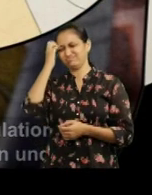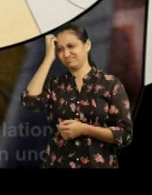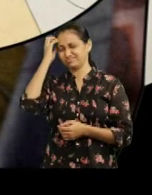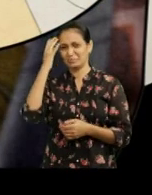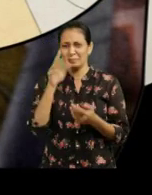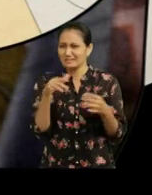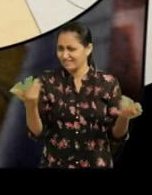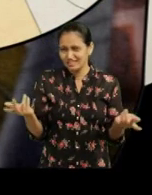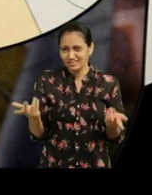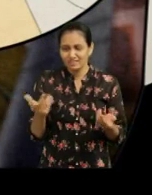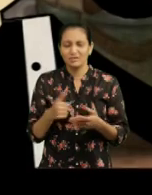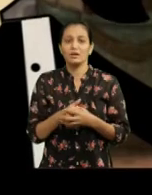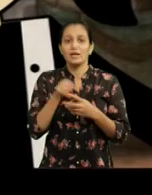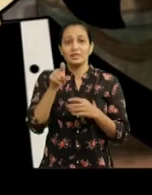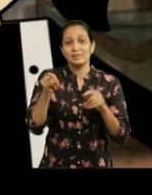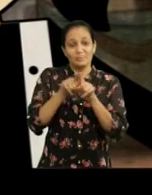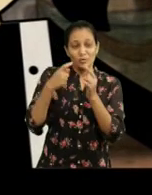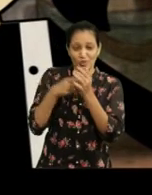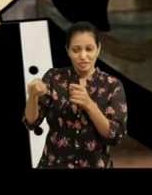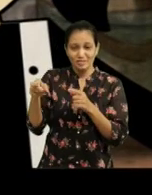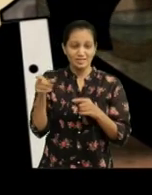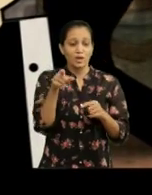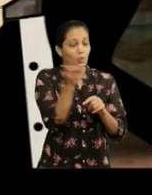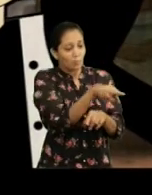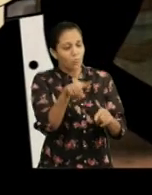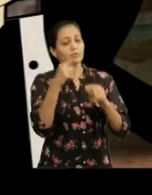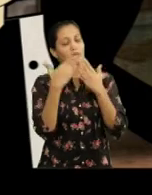What does that mean? Just like Roshan, you too have a right to education,